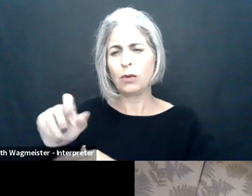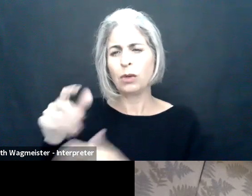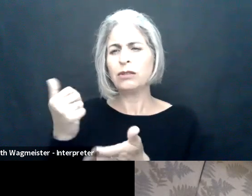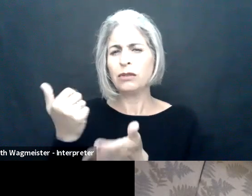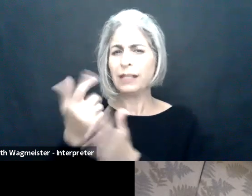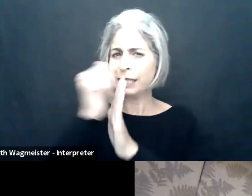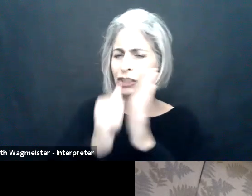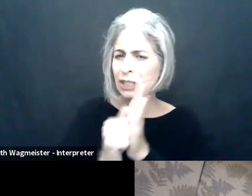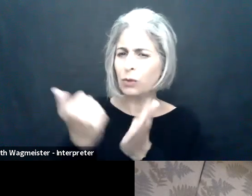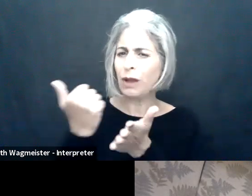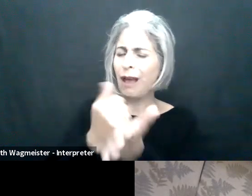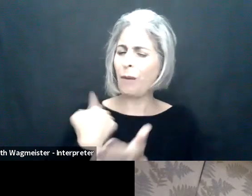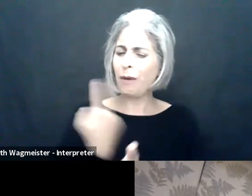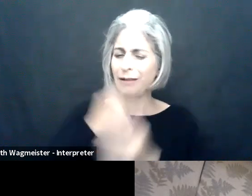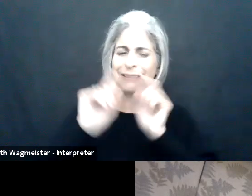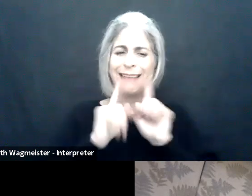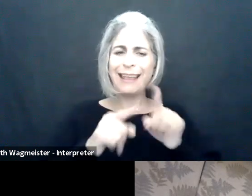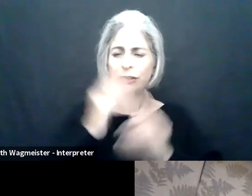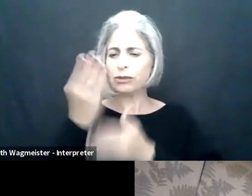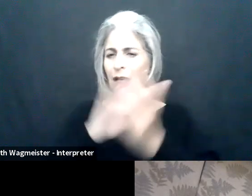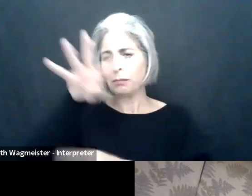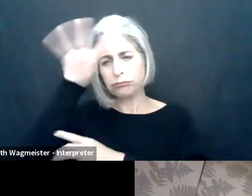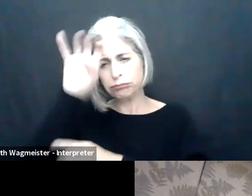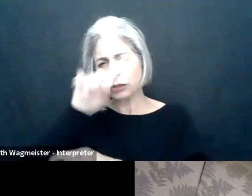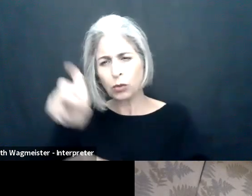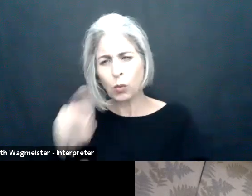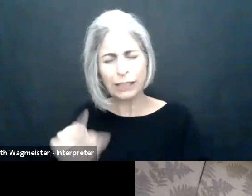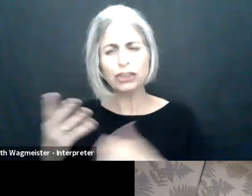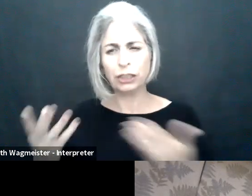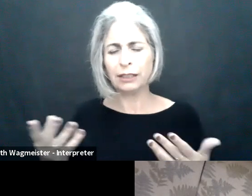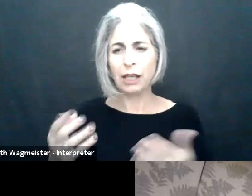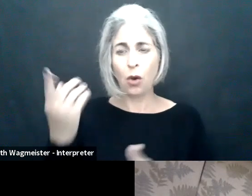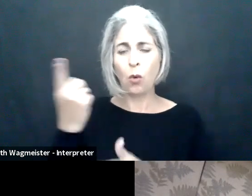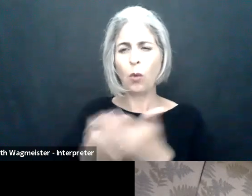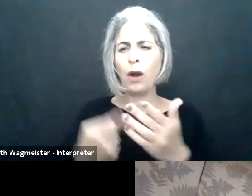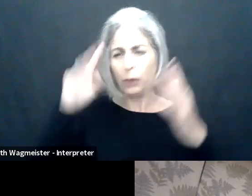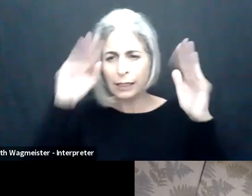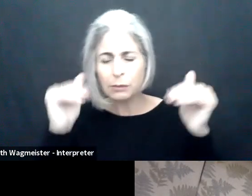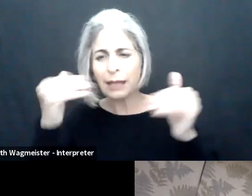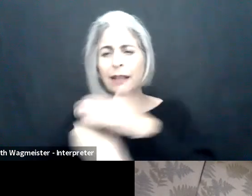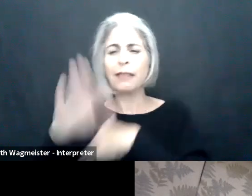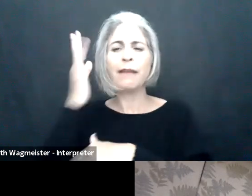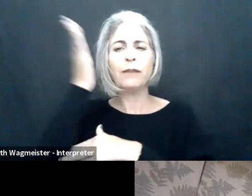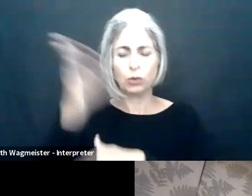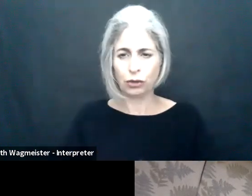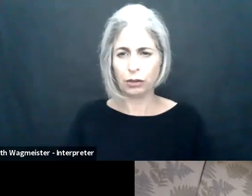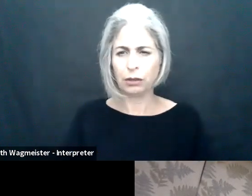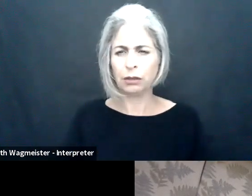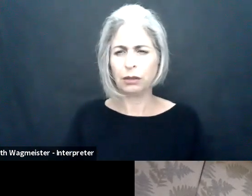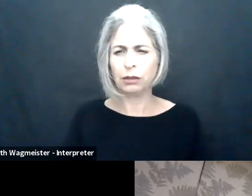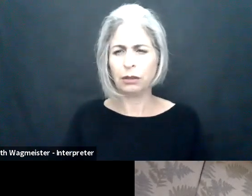Which is great news. So through this will help us answer some